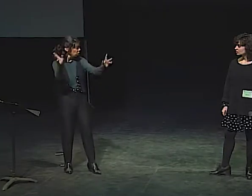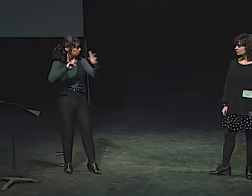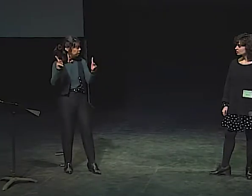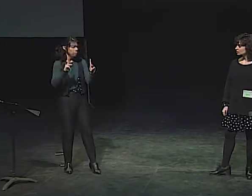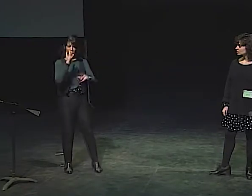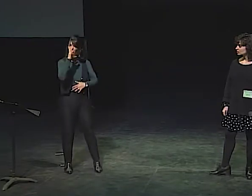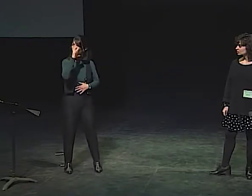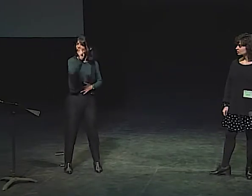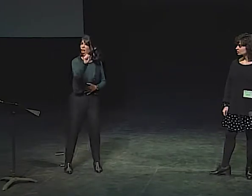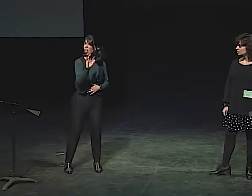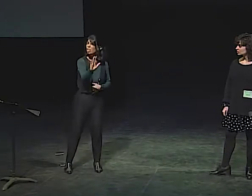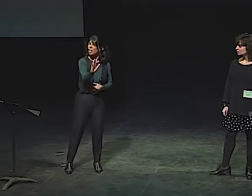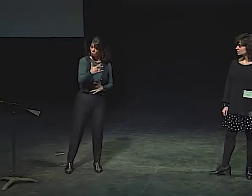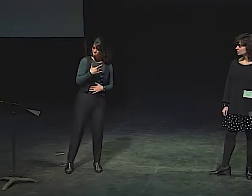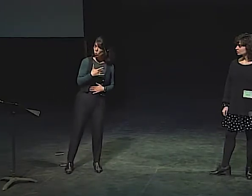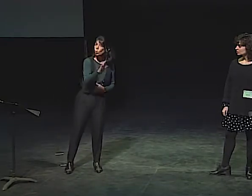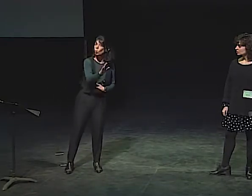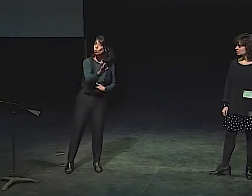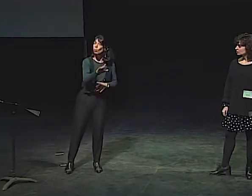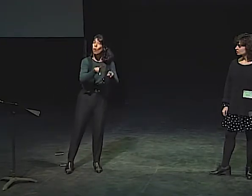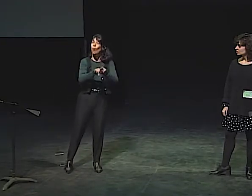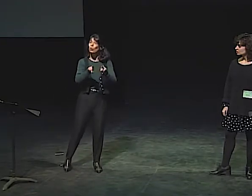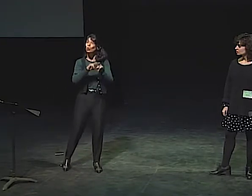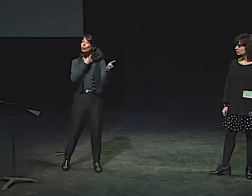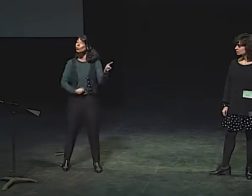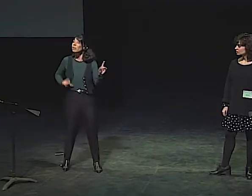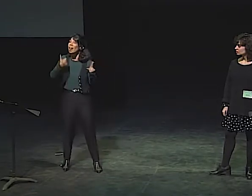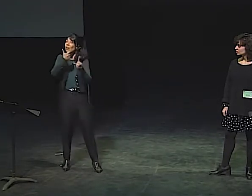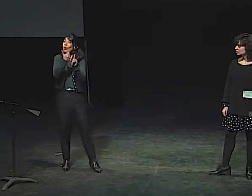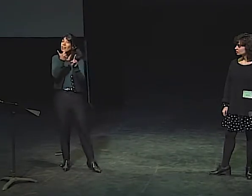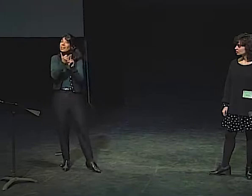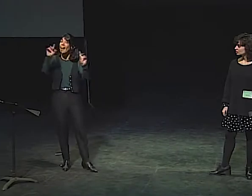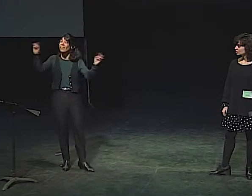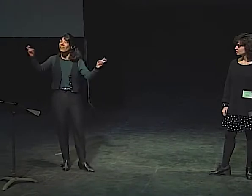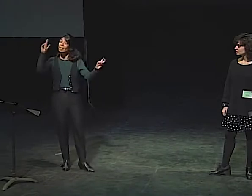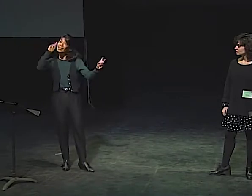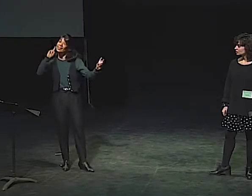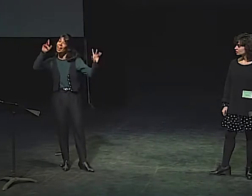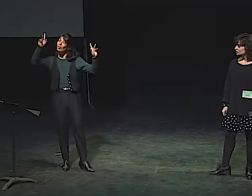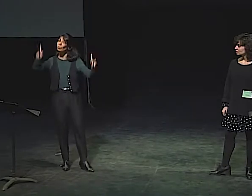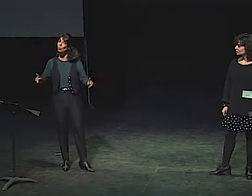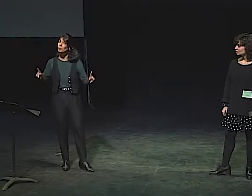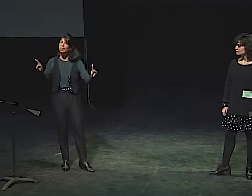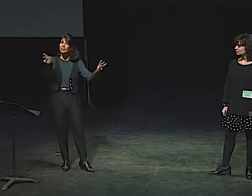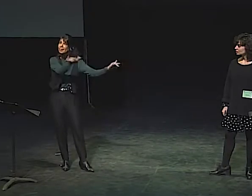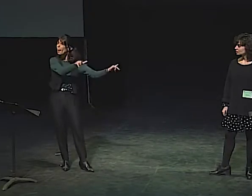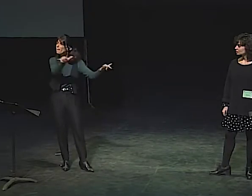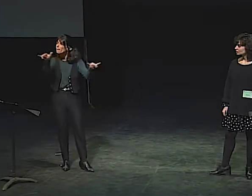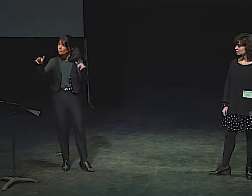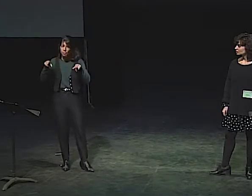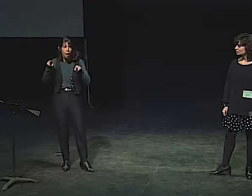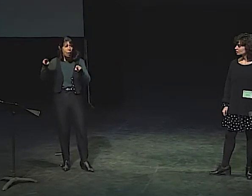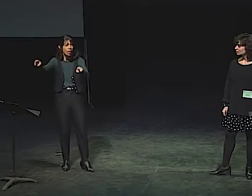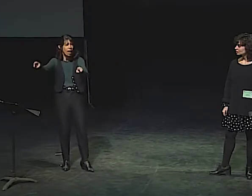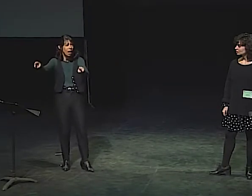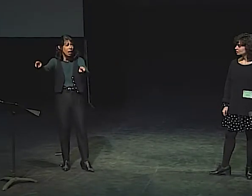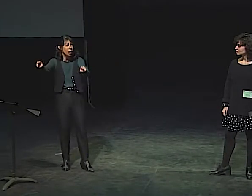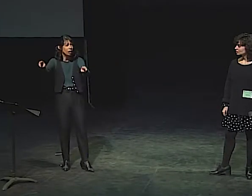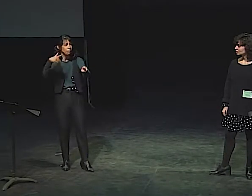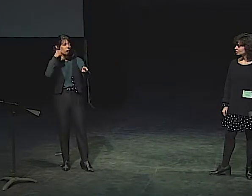NOT TRYING TO FIT INTO THE SOCIETY. SO SHE WAS FASCINATED BY THIS. ALSO, JULIANNA HERSELF, AS A DEAF PERSON,